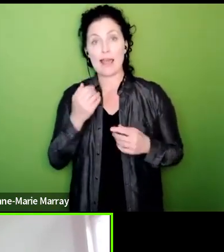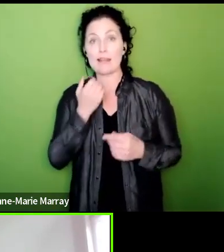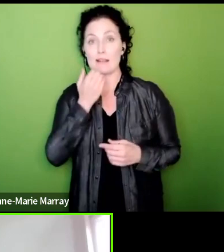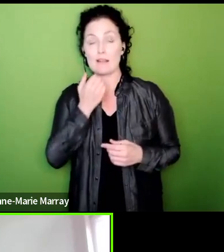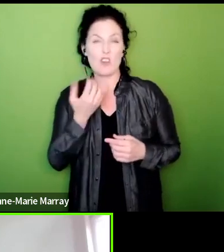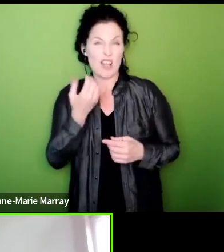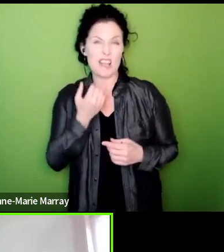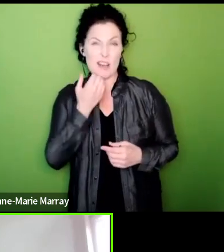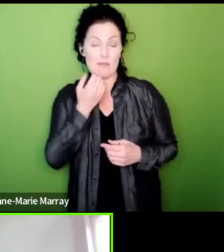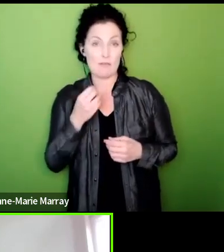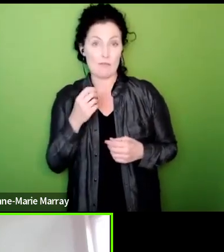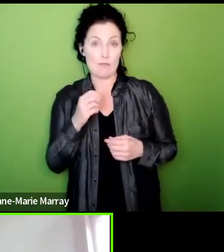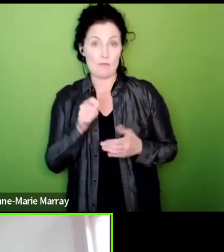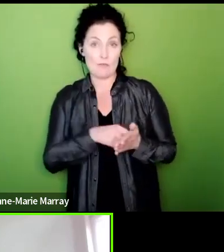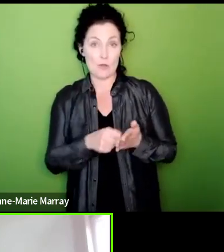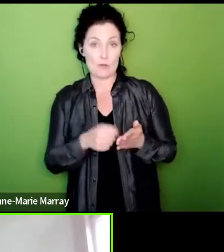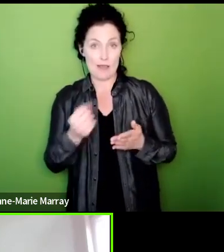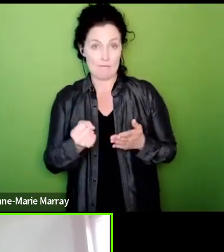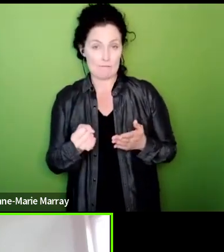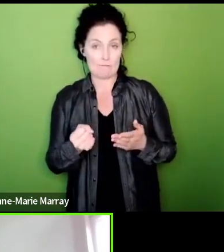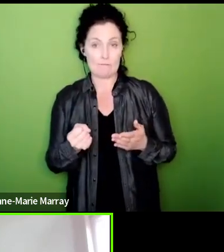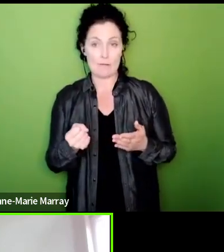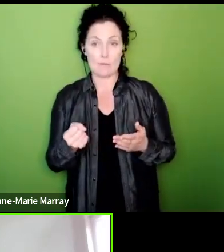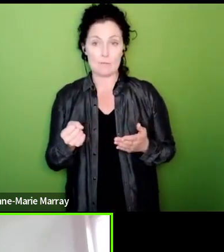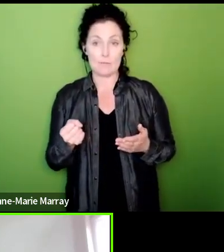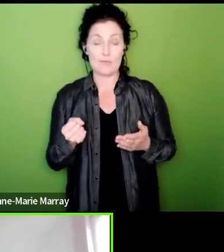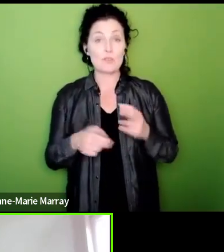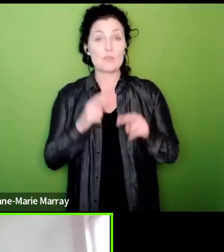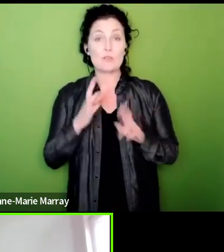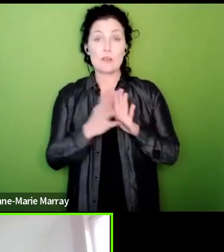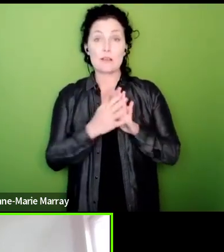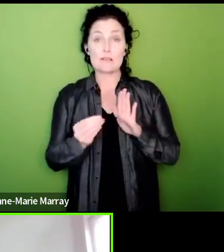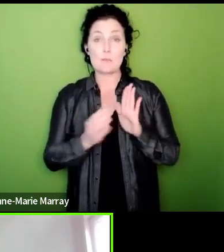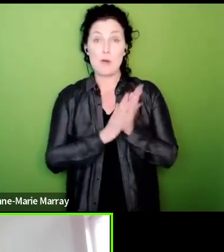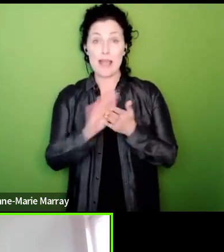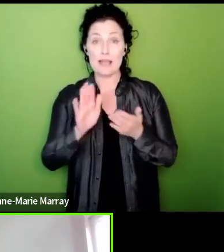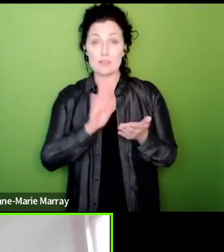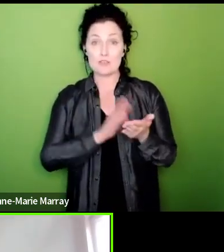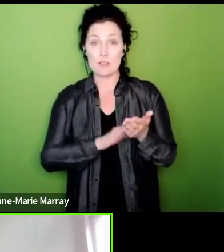of the laws whatever action is called you cannot take part in that action until we win the ballot